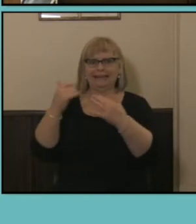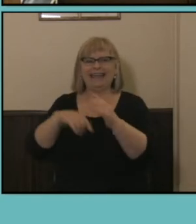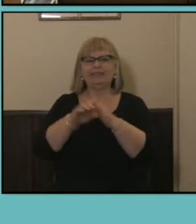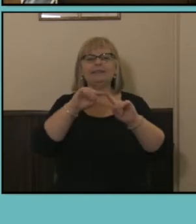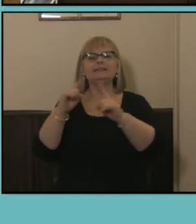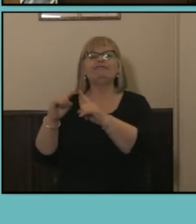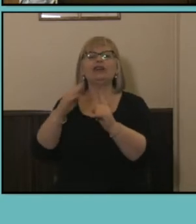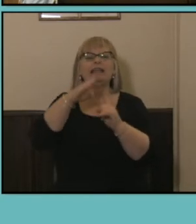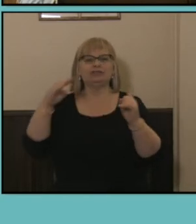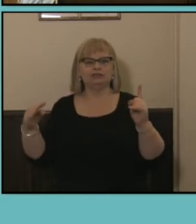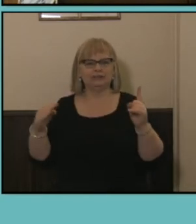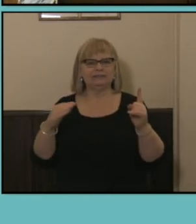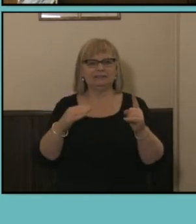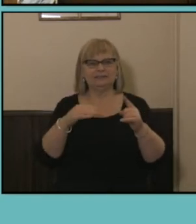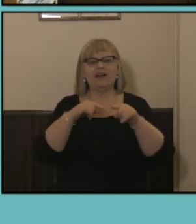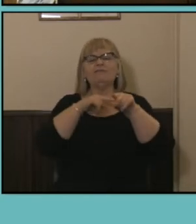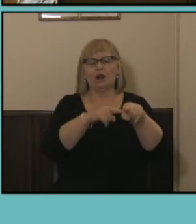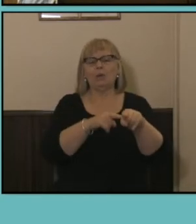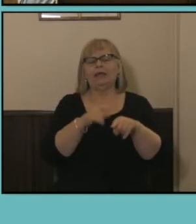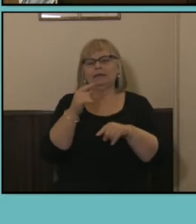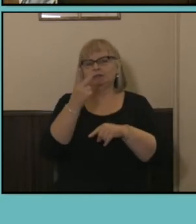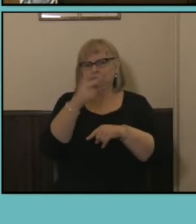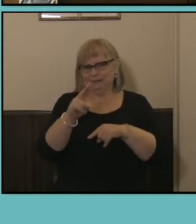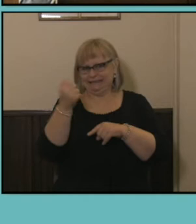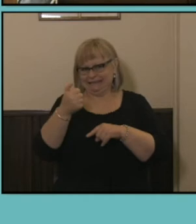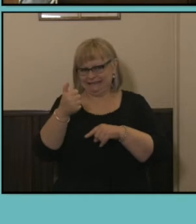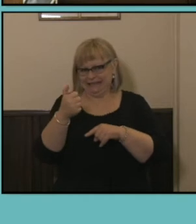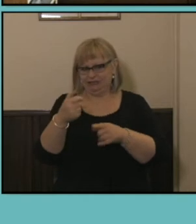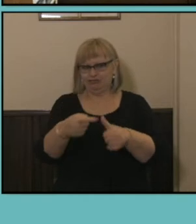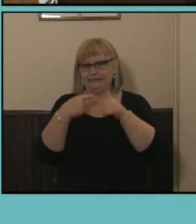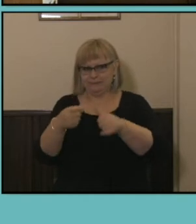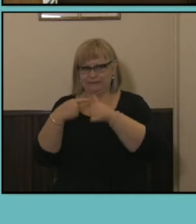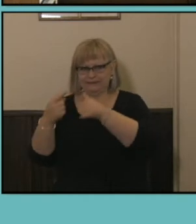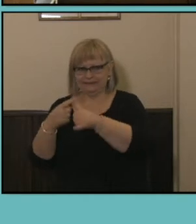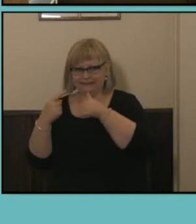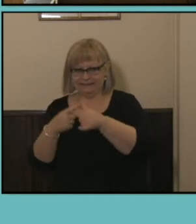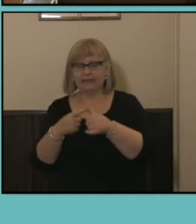people told us in the 2016 Census compared to what people told us in the